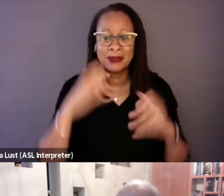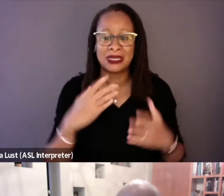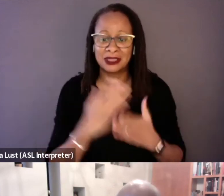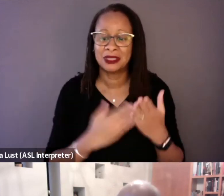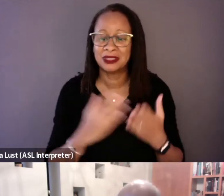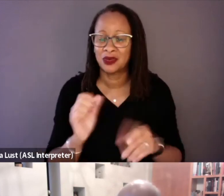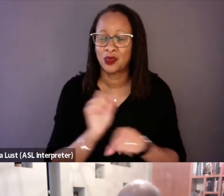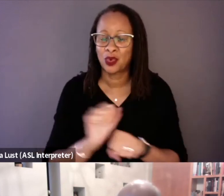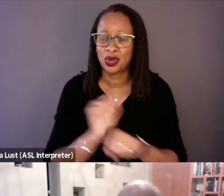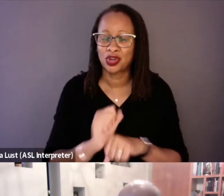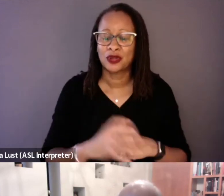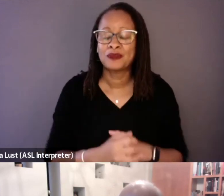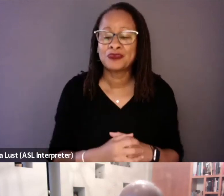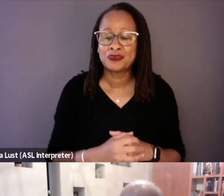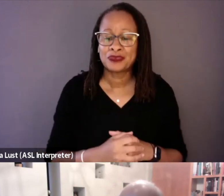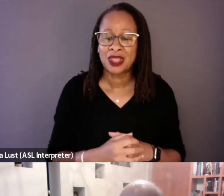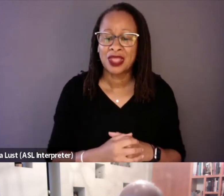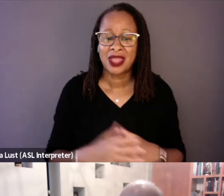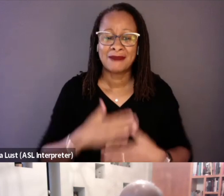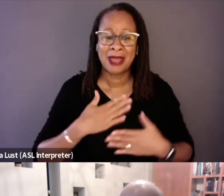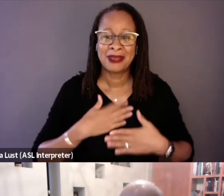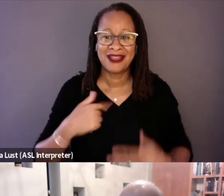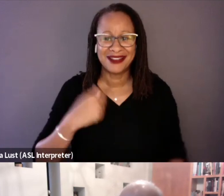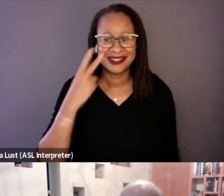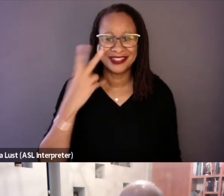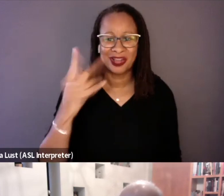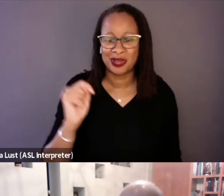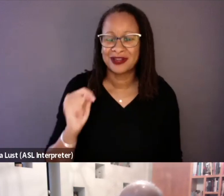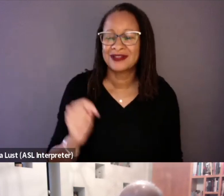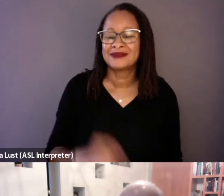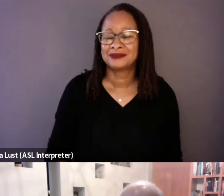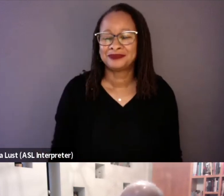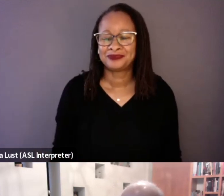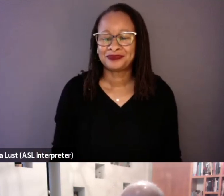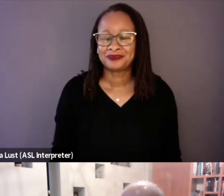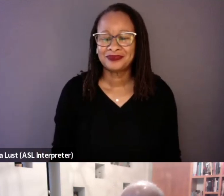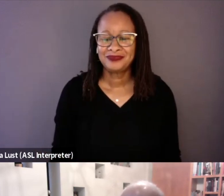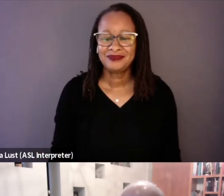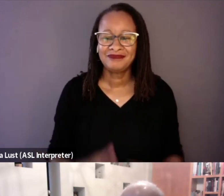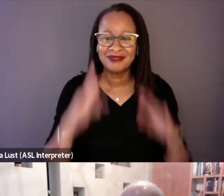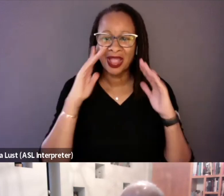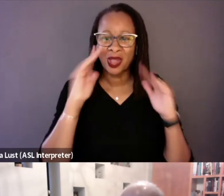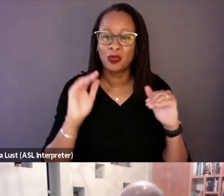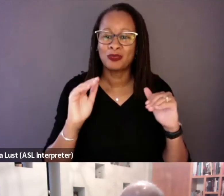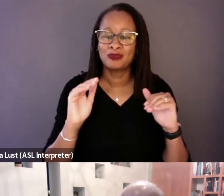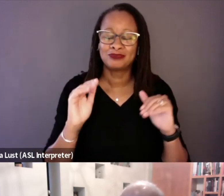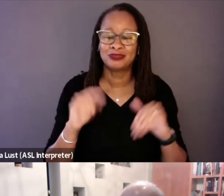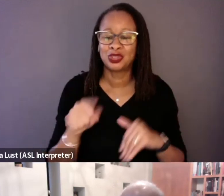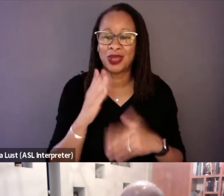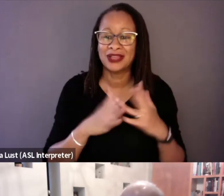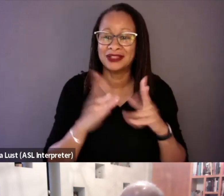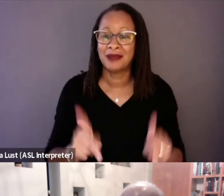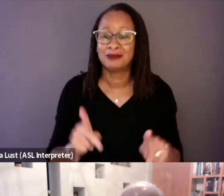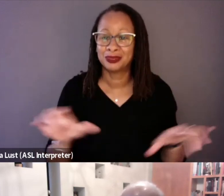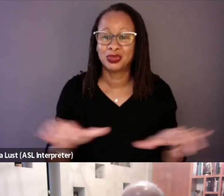And I'm glad I saw it. I hope you end up doing well as you go forward.